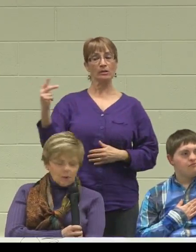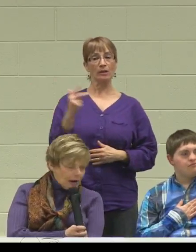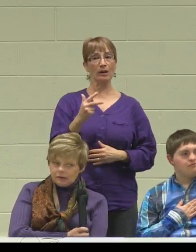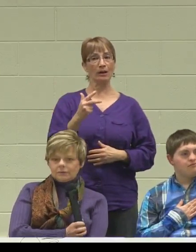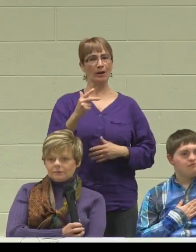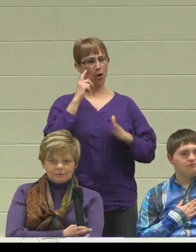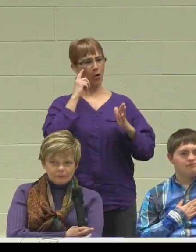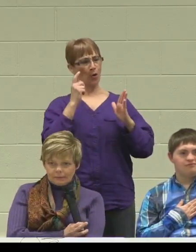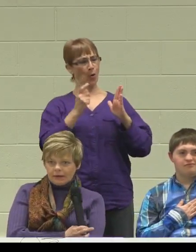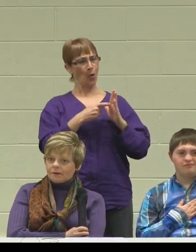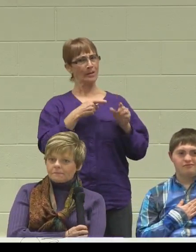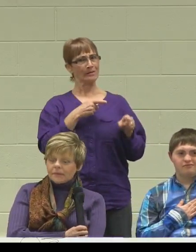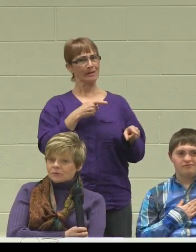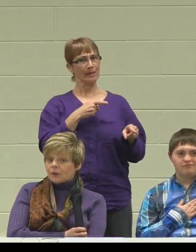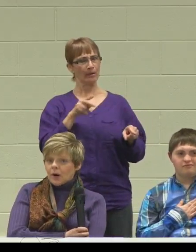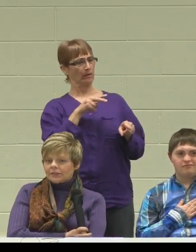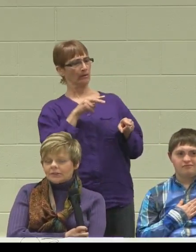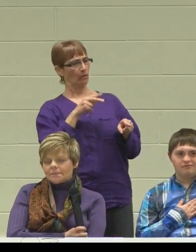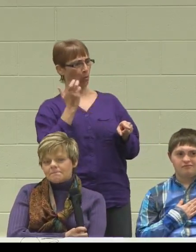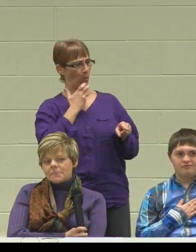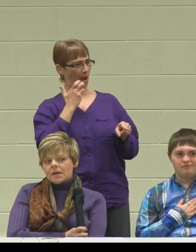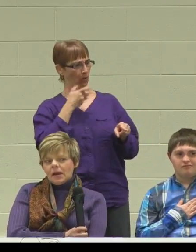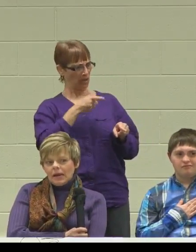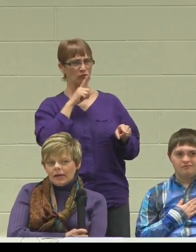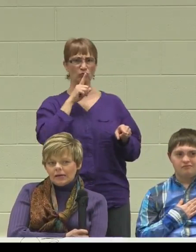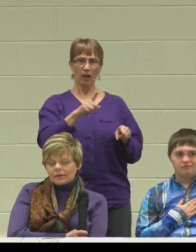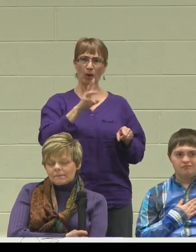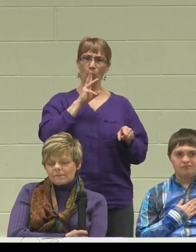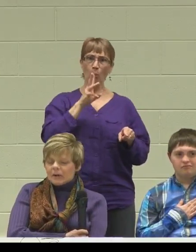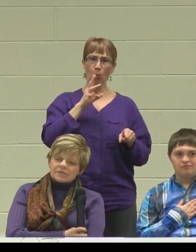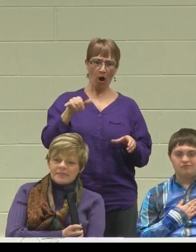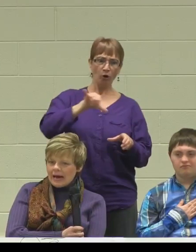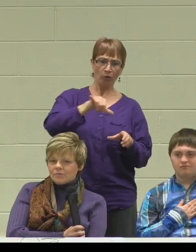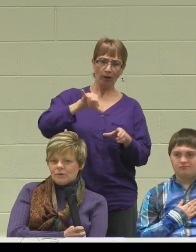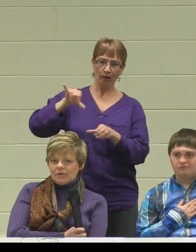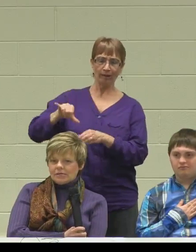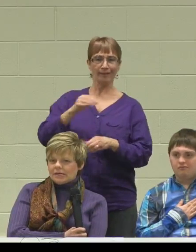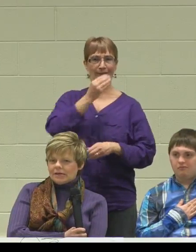"Wow! He's really watering them." It was in that moment,